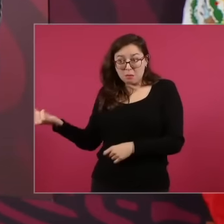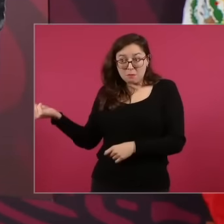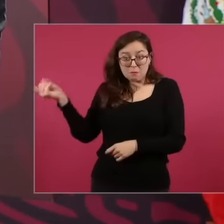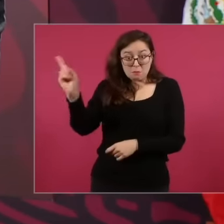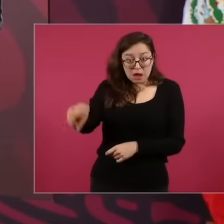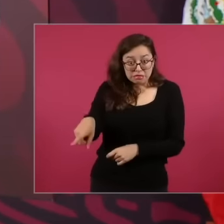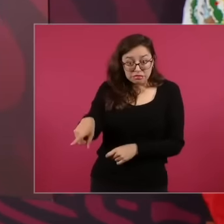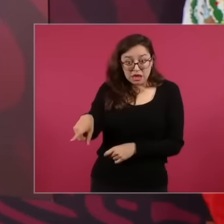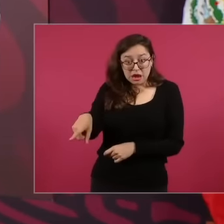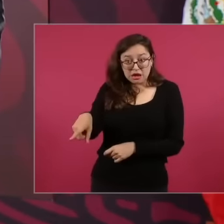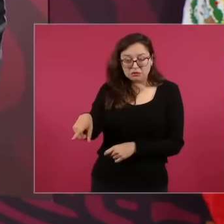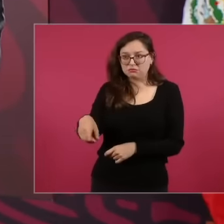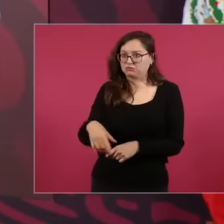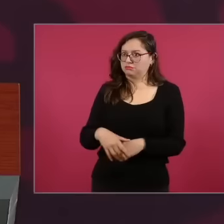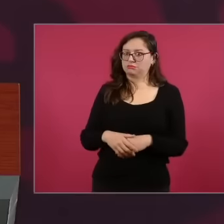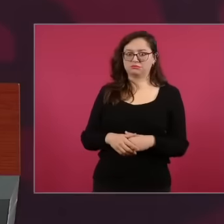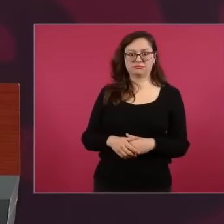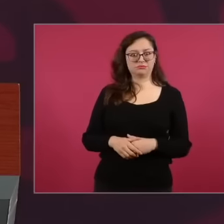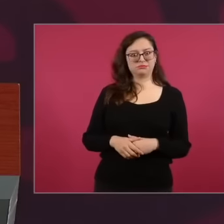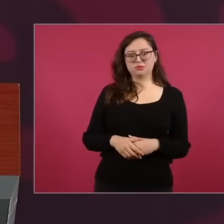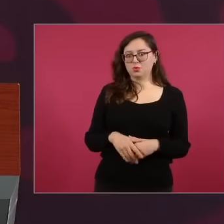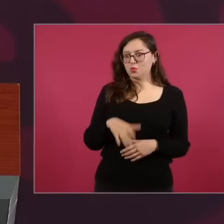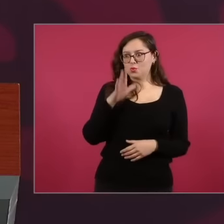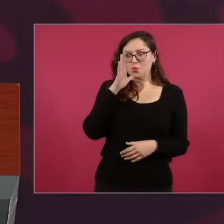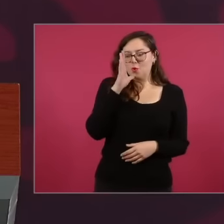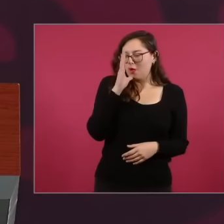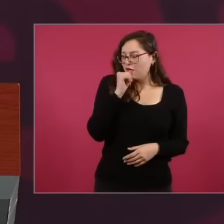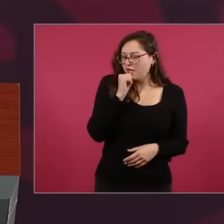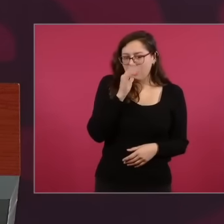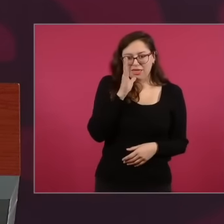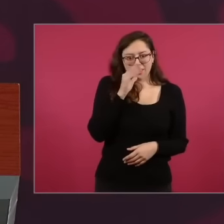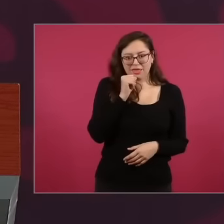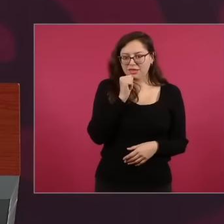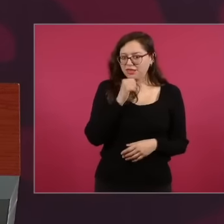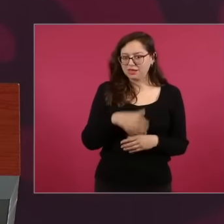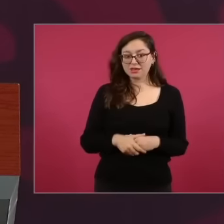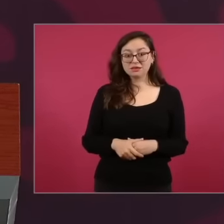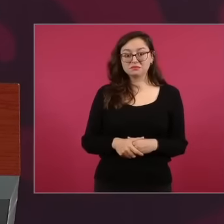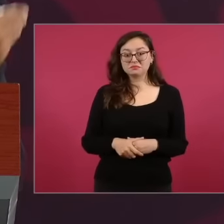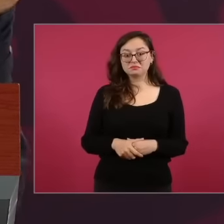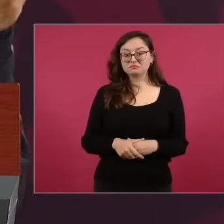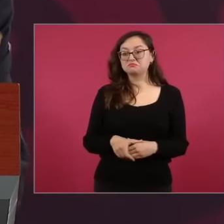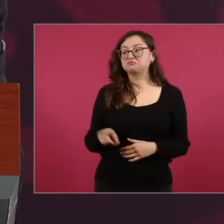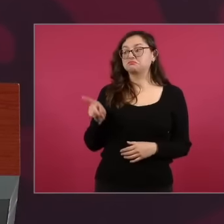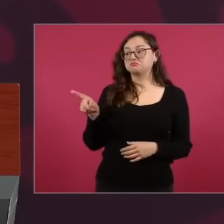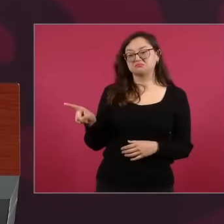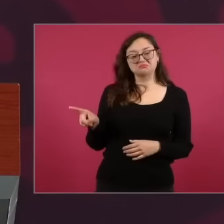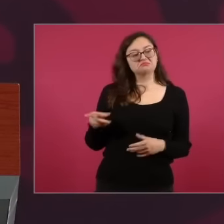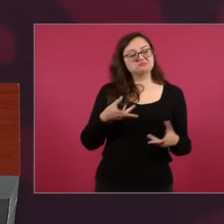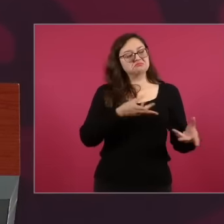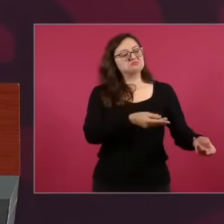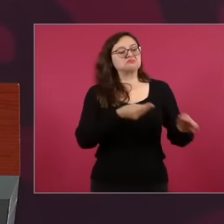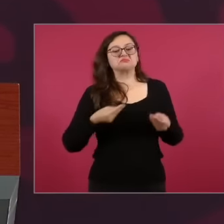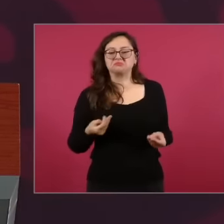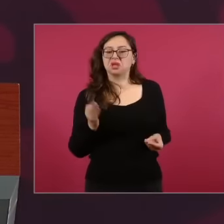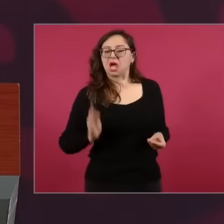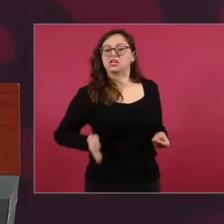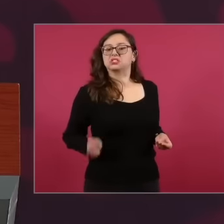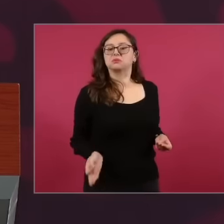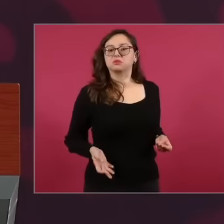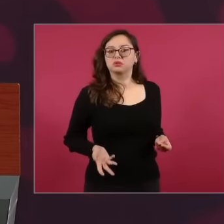Constitution is very clear about the law of the matter and yet they gave entry to the appeal but to the